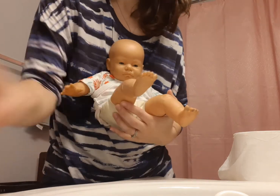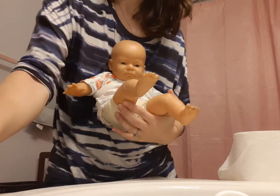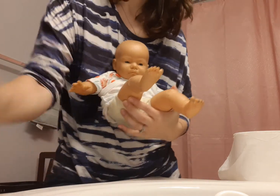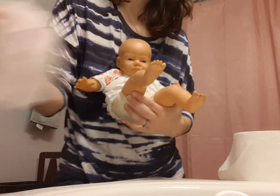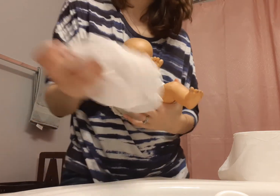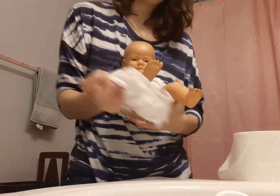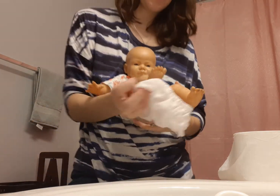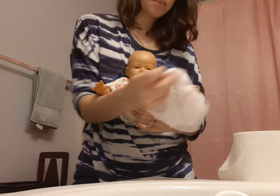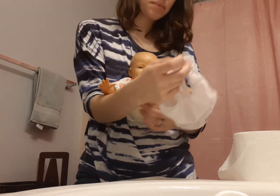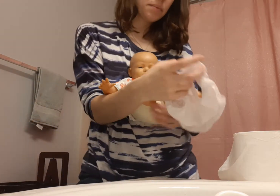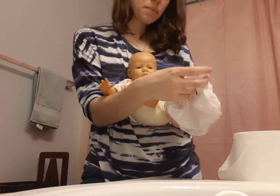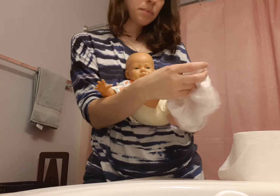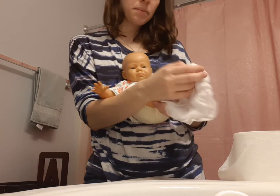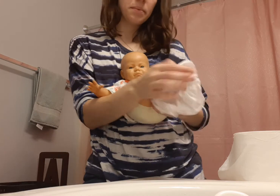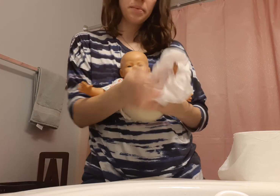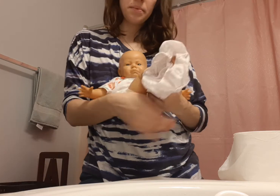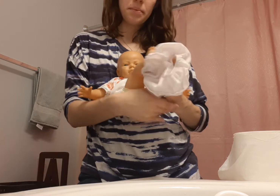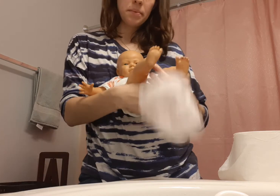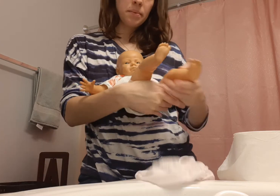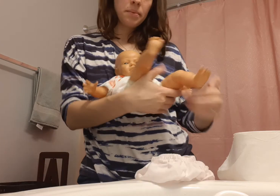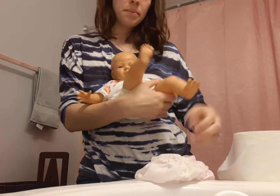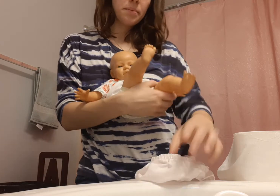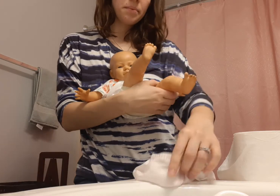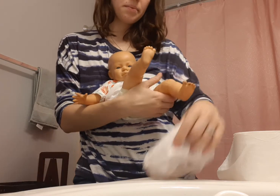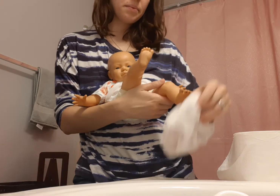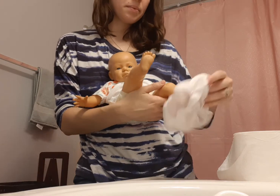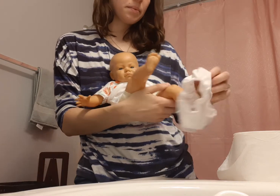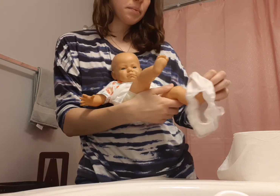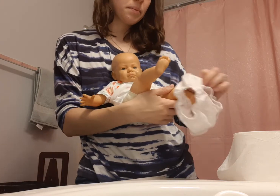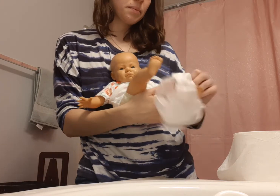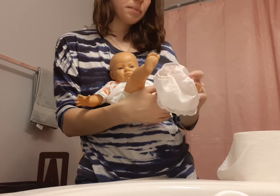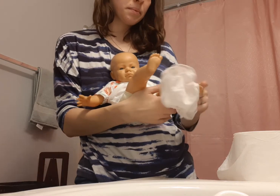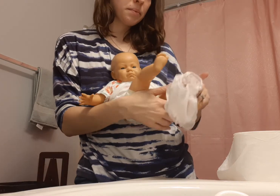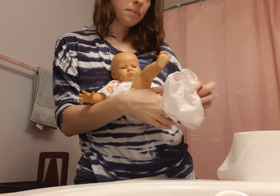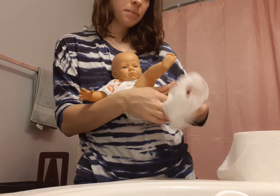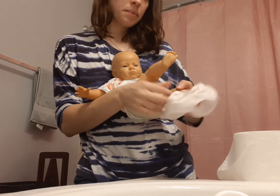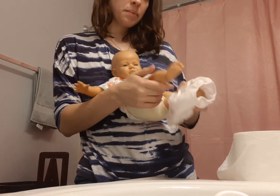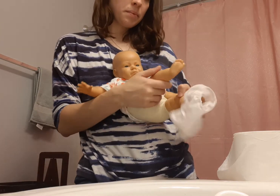Put the undies/trainer/diaper back on (diapers I can't do standing up....so have to lay the baby down for that)